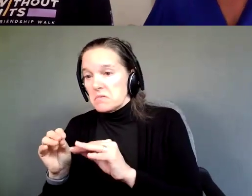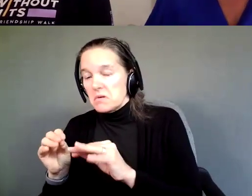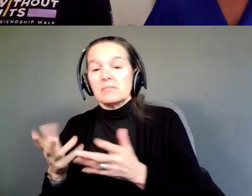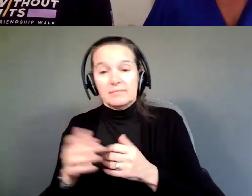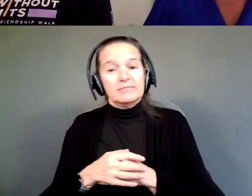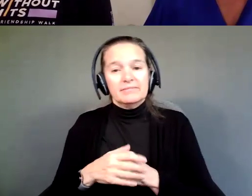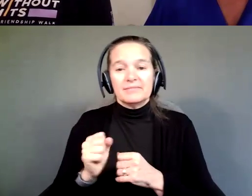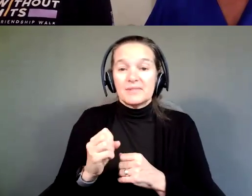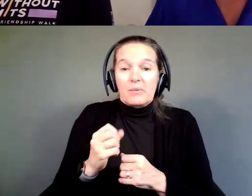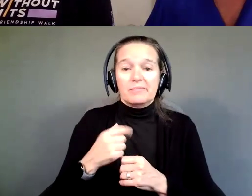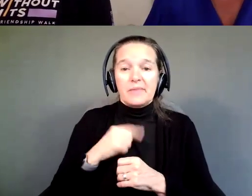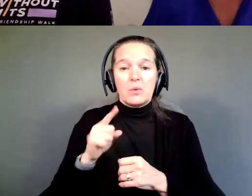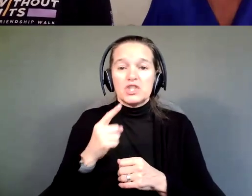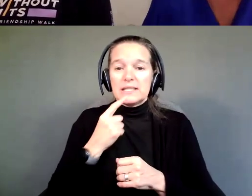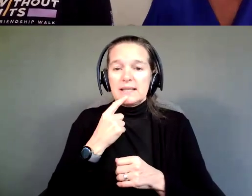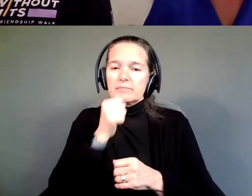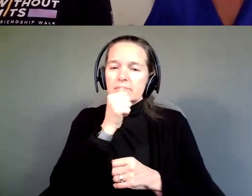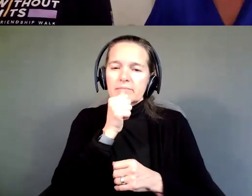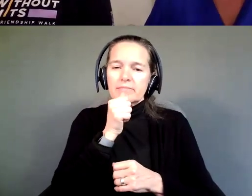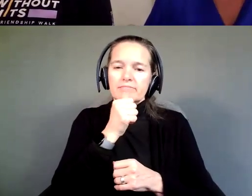So, I would just say persevere and continue.